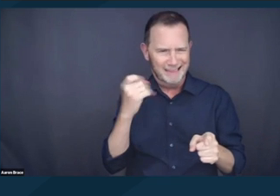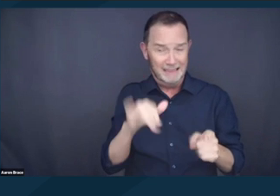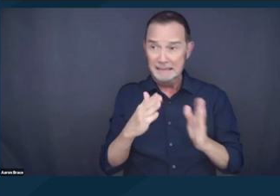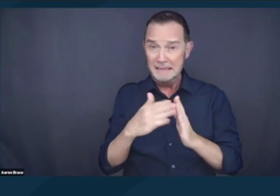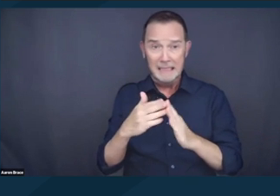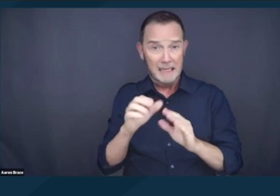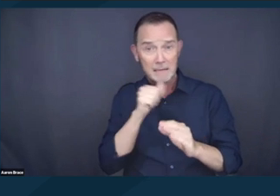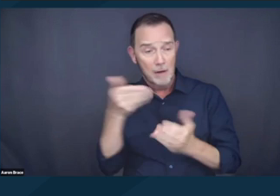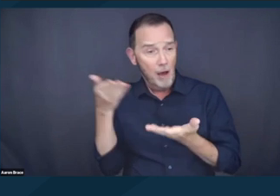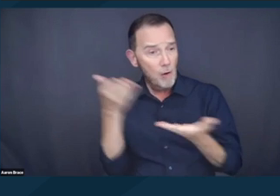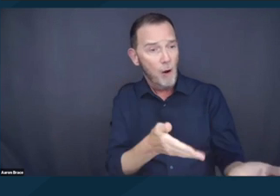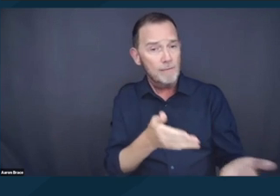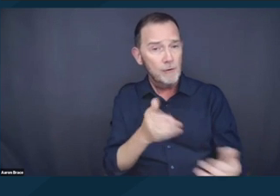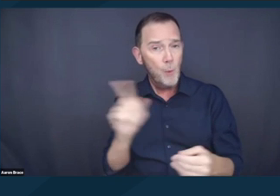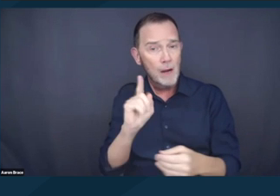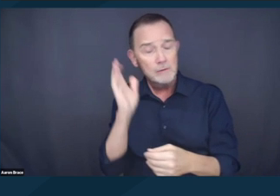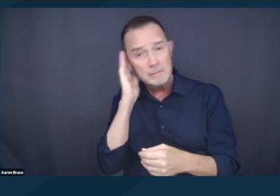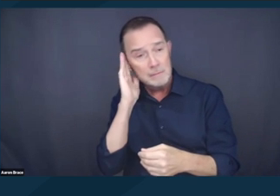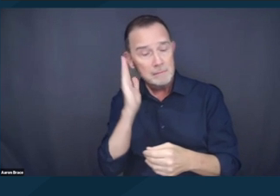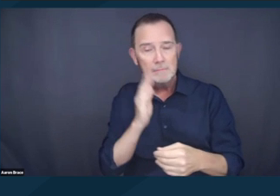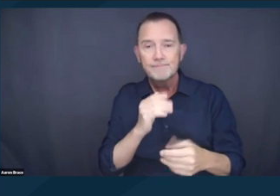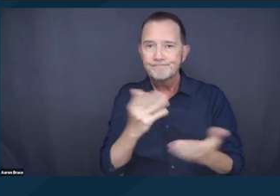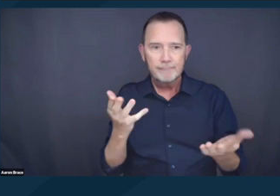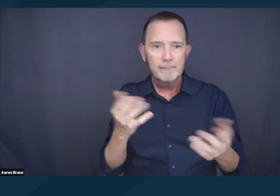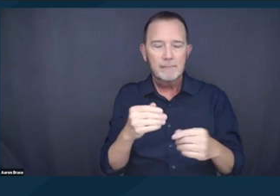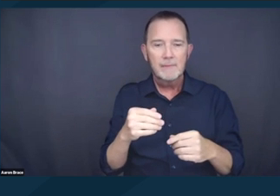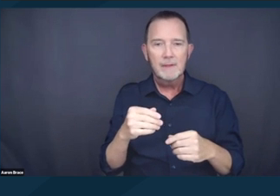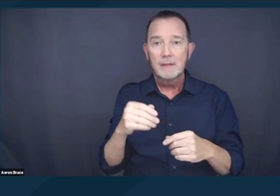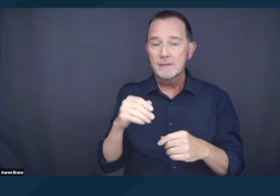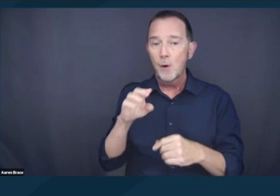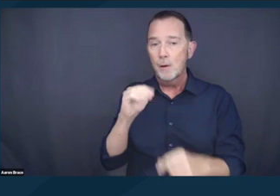And before Grants Pass, Martin v Boise was the law of the land in the 9th Circuit.